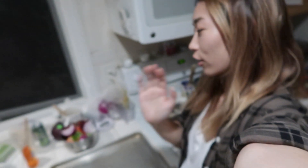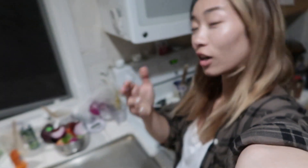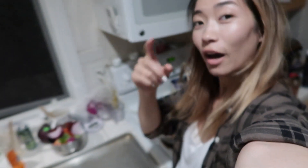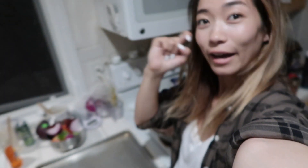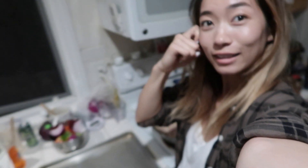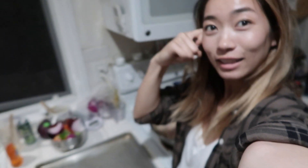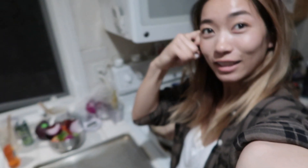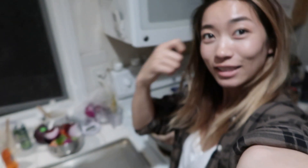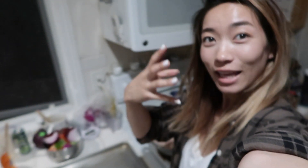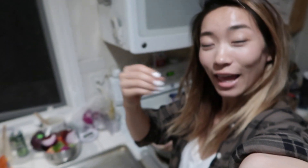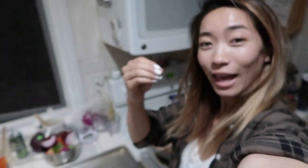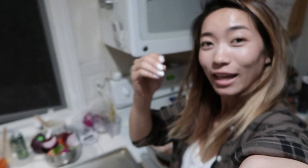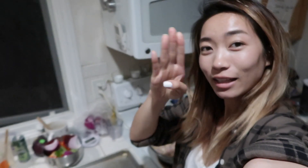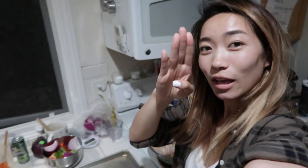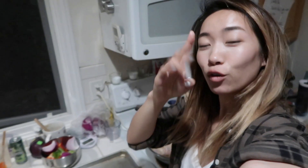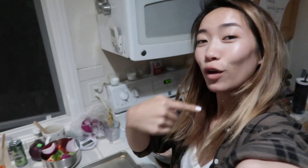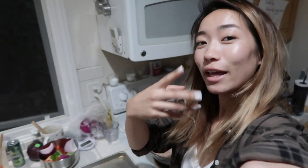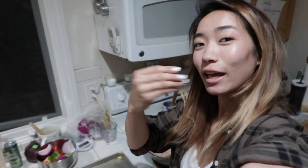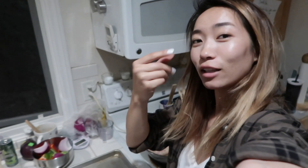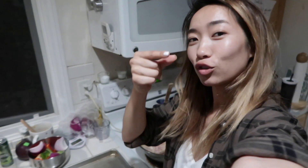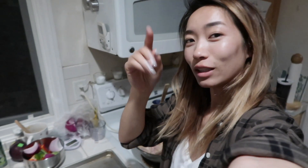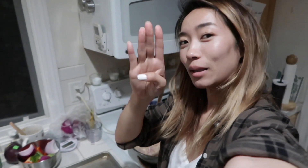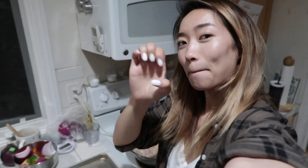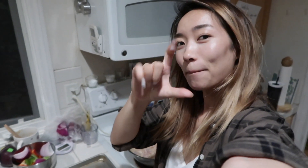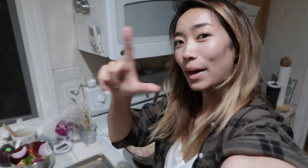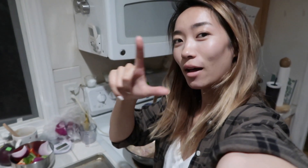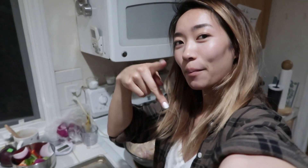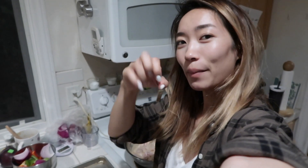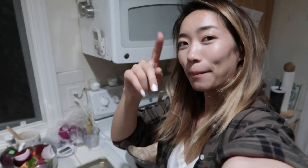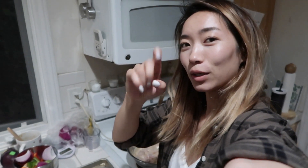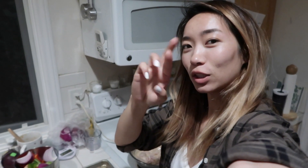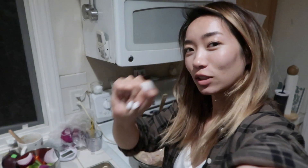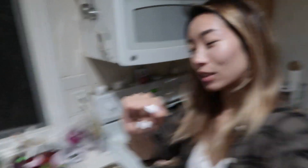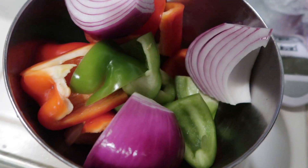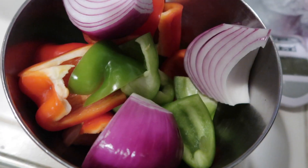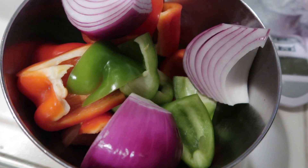onions and red and green bell peppers